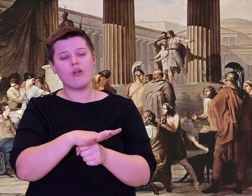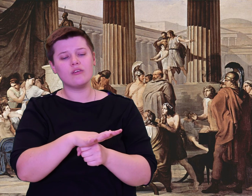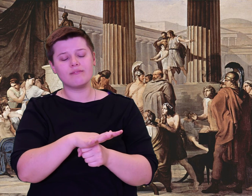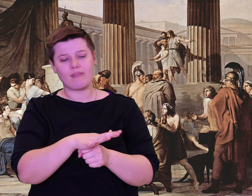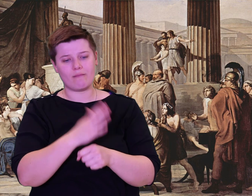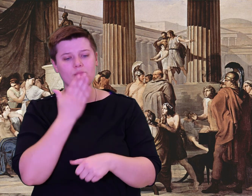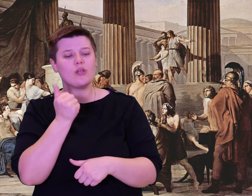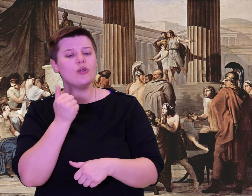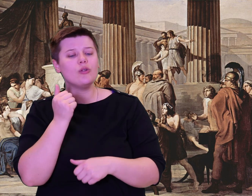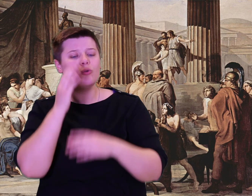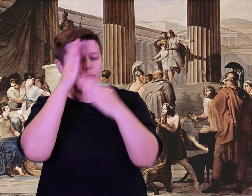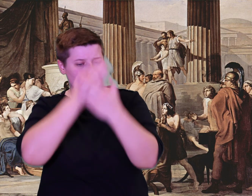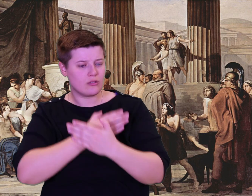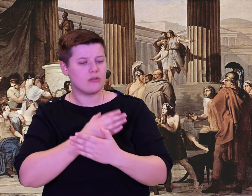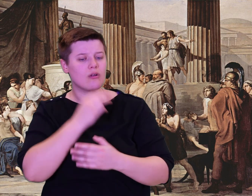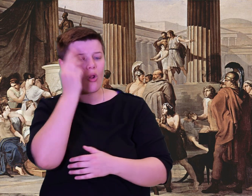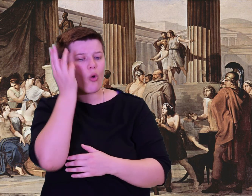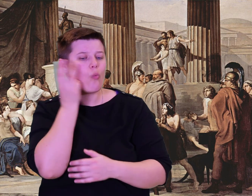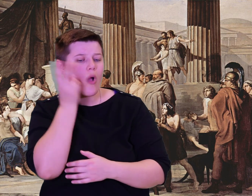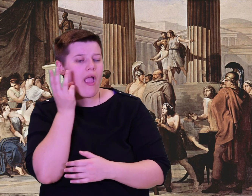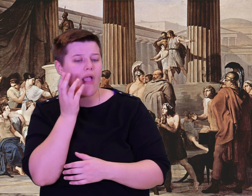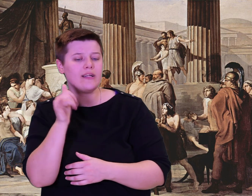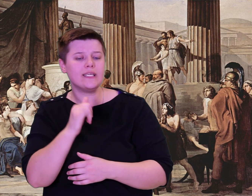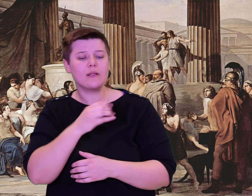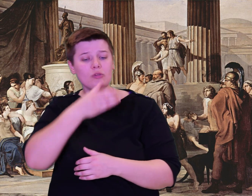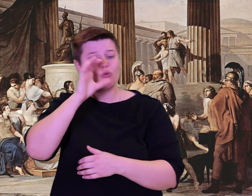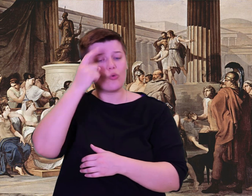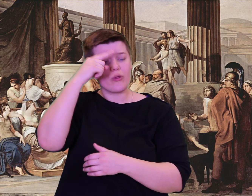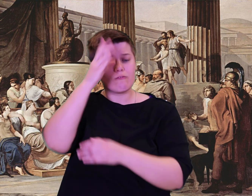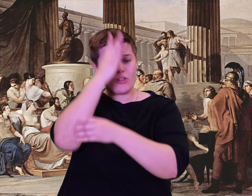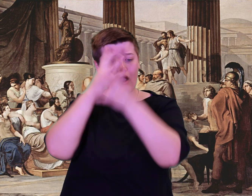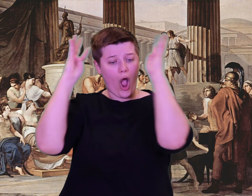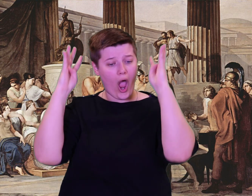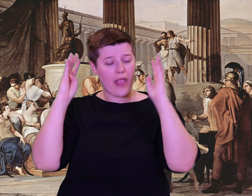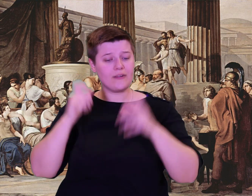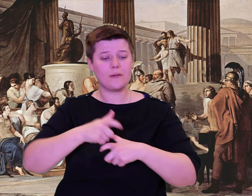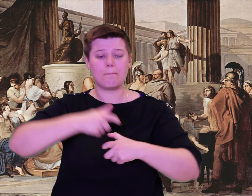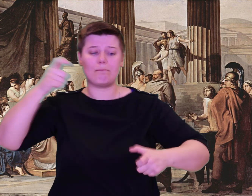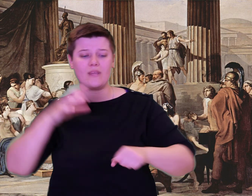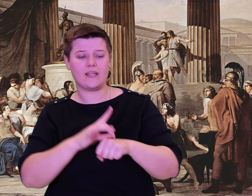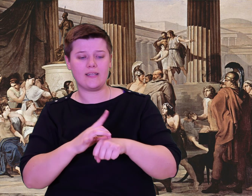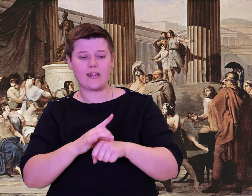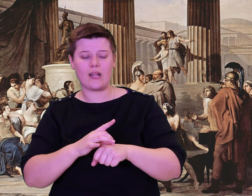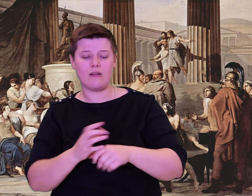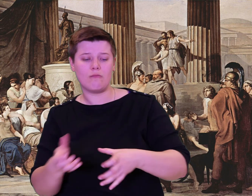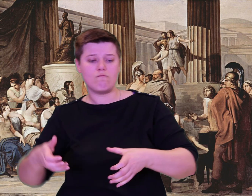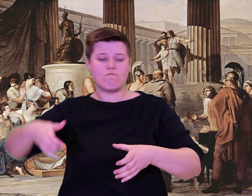to visit other people, but kept apart, and did not know the ways of custom.